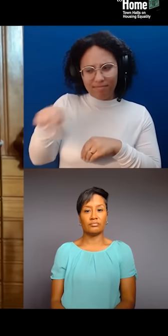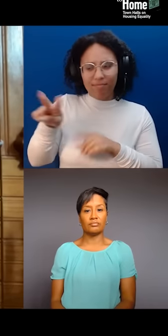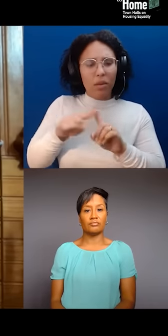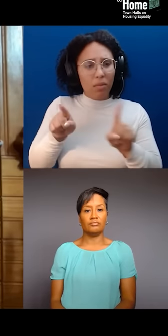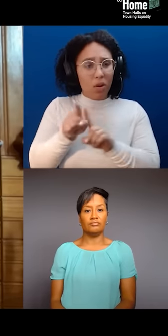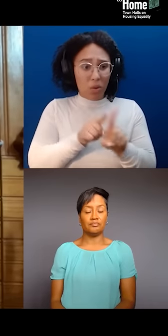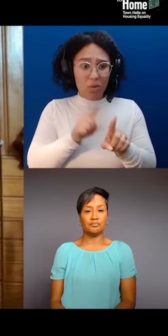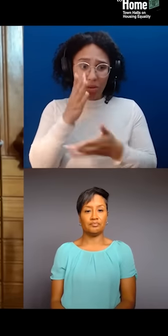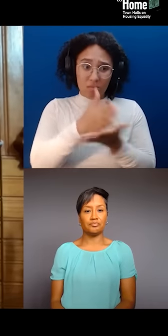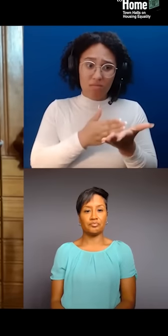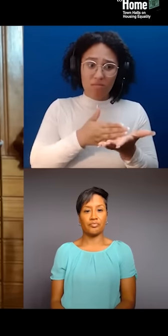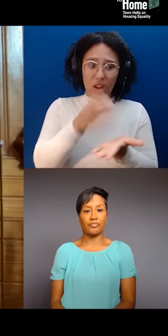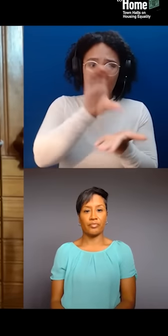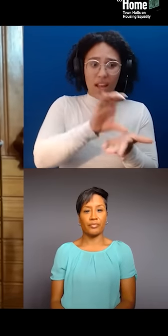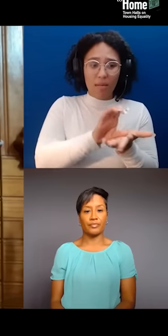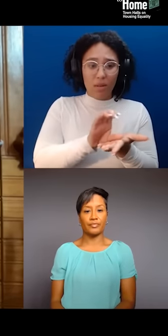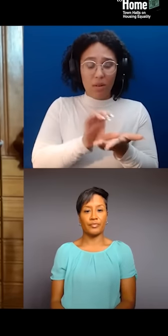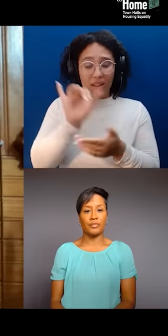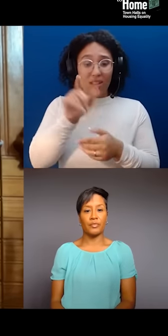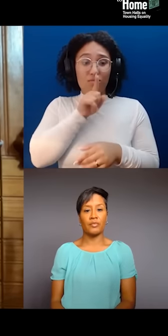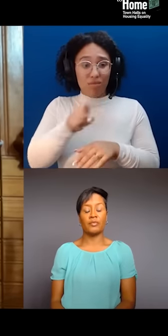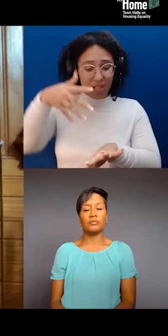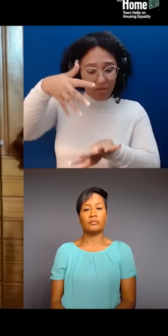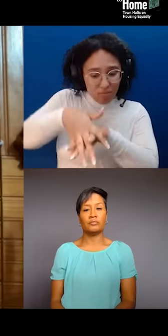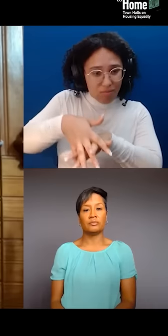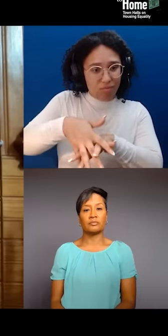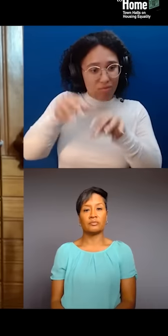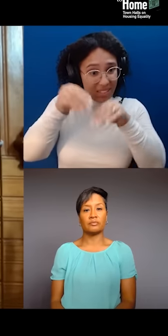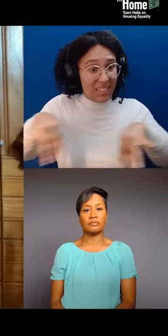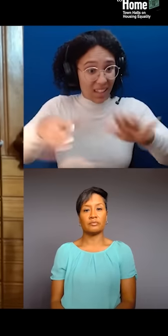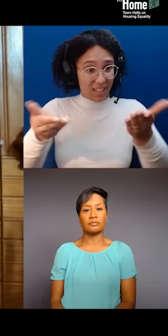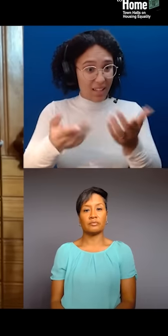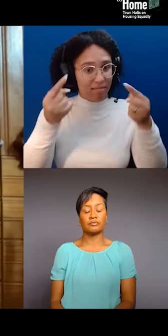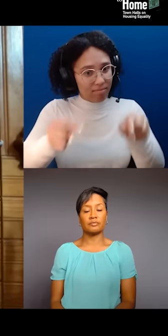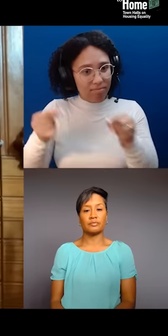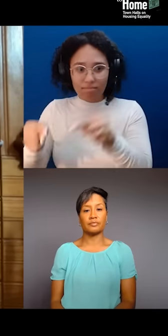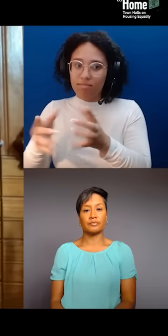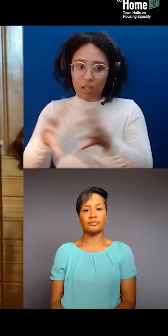particularly in these lands, particularly on the East Coast. So, part of what we try to do at Forge